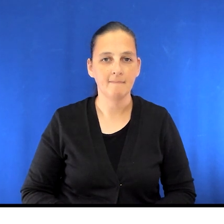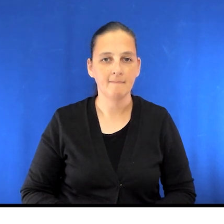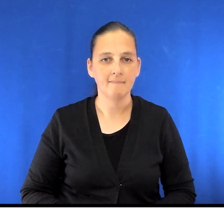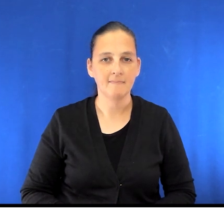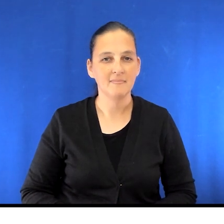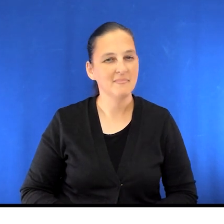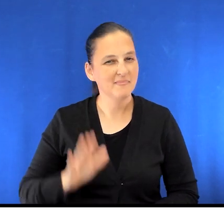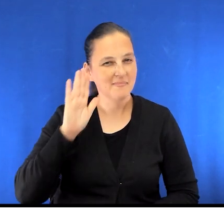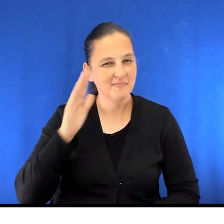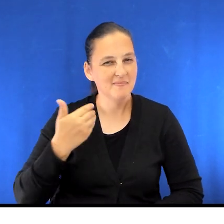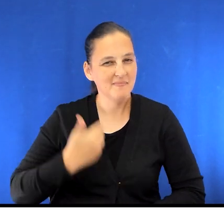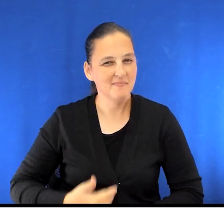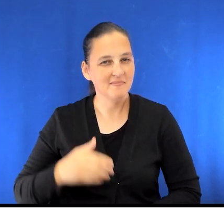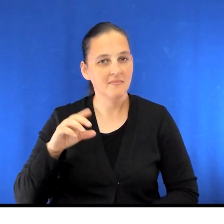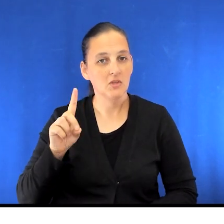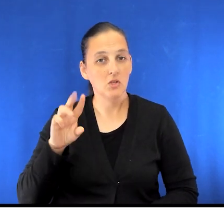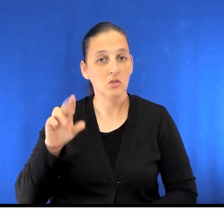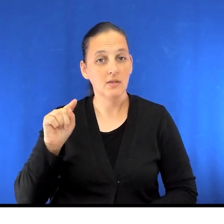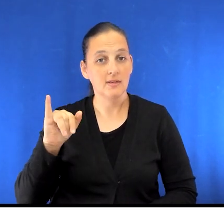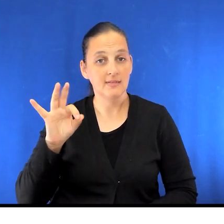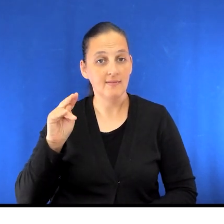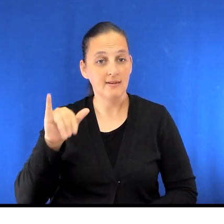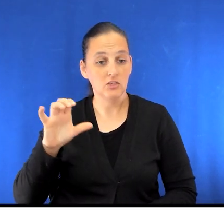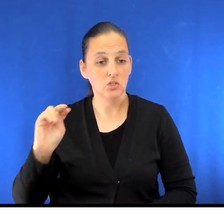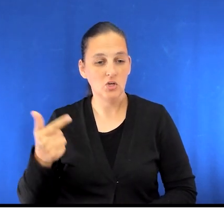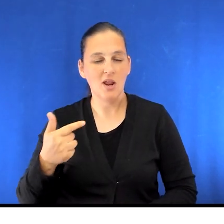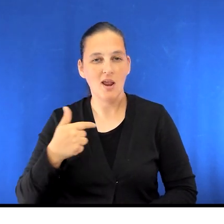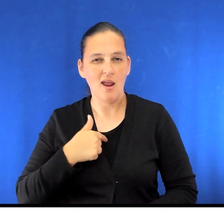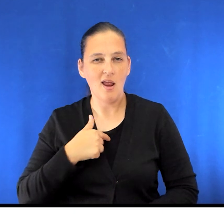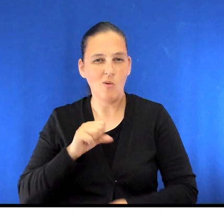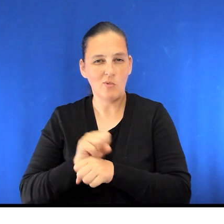Hi, my name is Dr. Tiffany Chong and I'm a hospitalist on the Post-Operative Cardiac Surgery Unit.